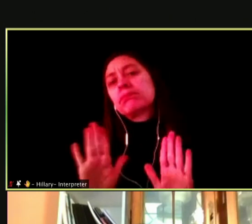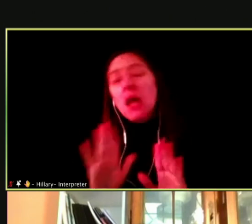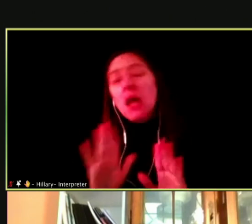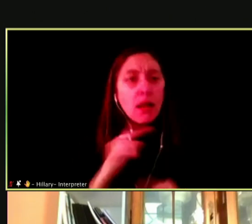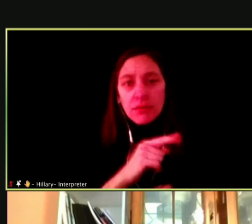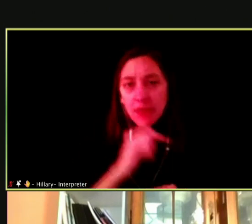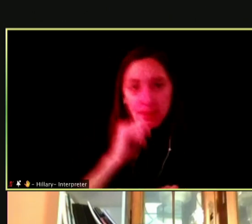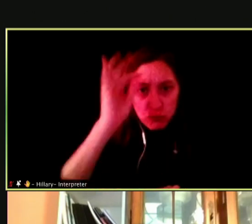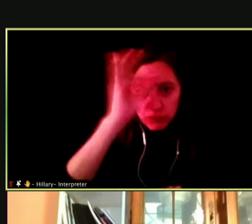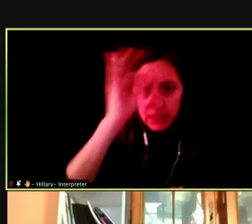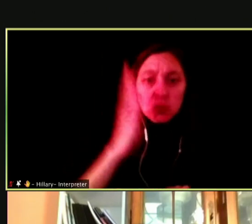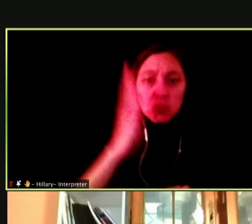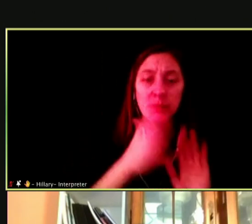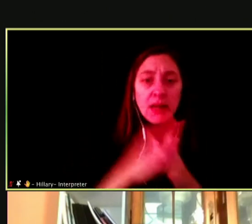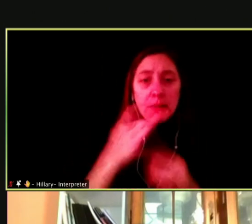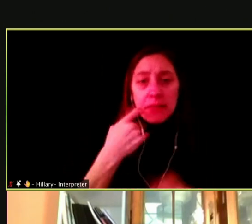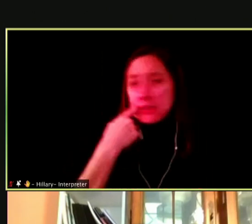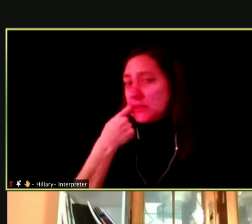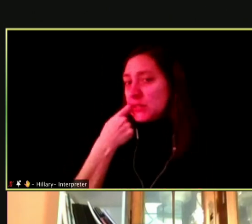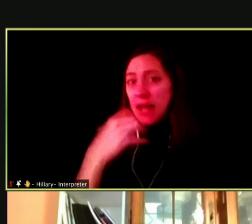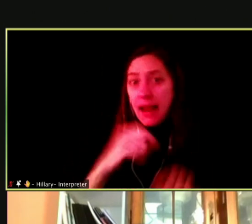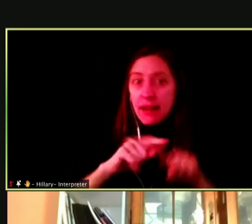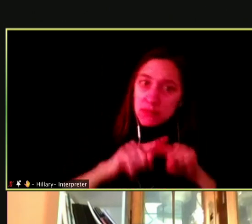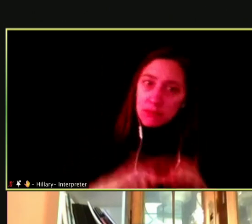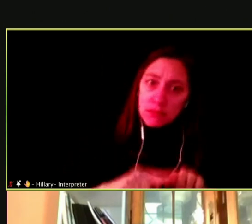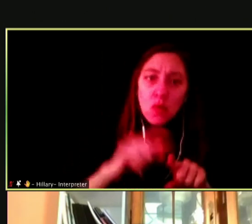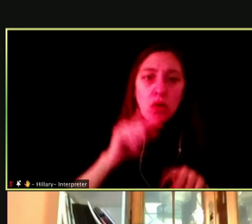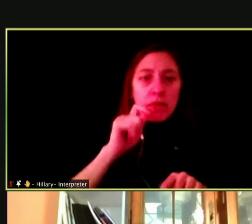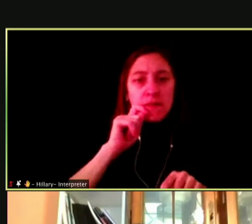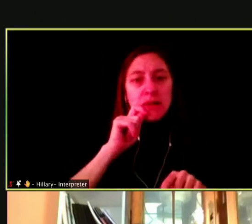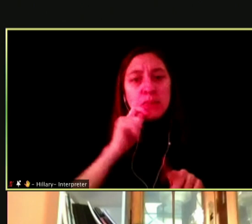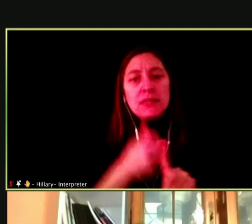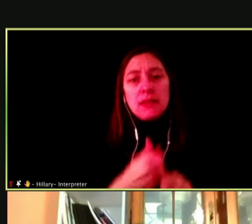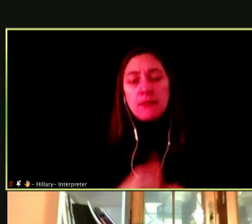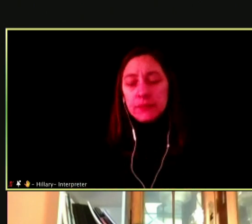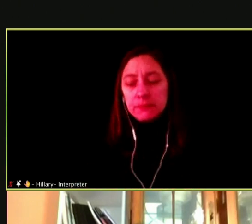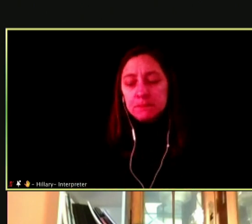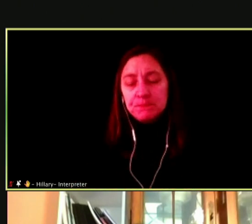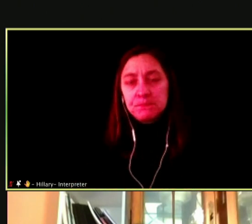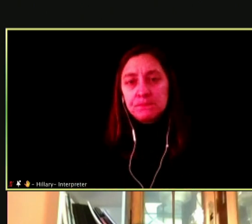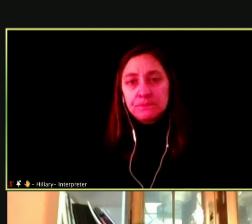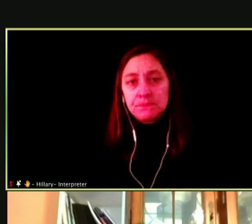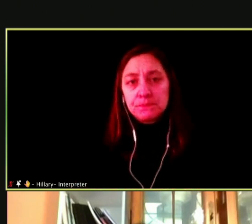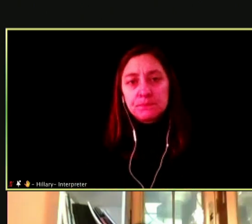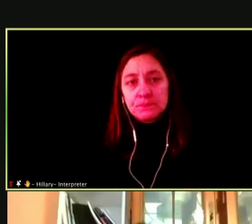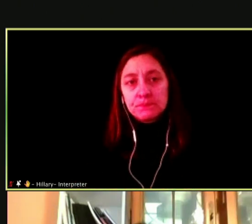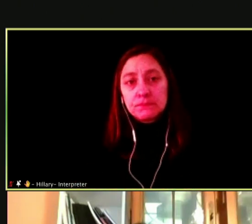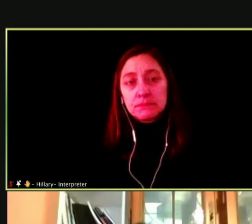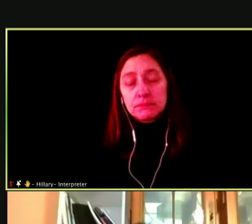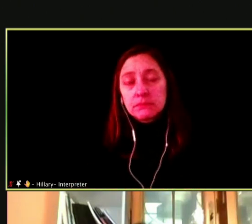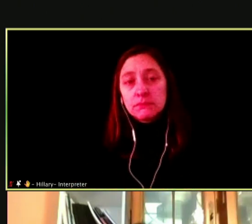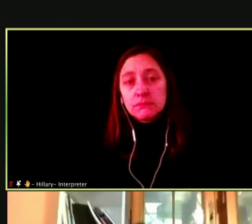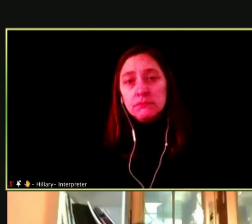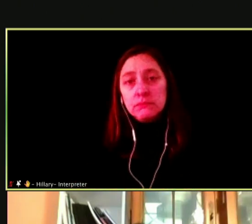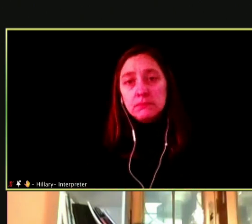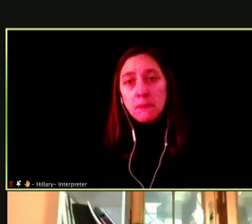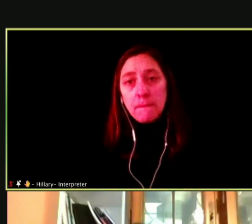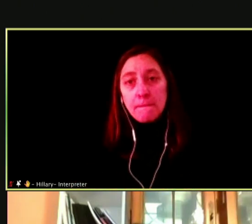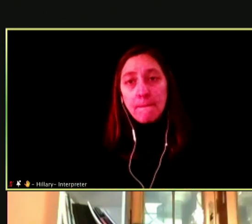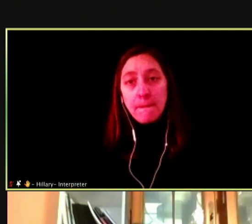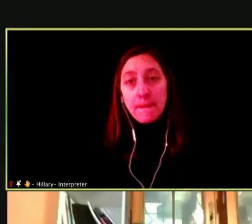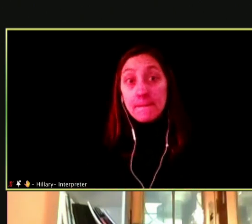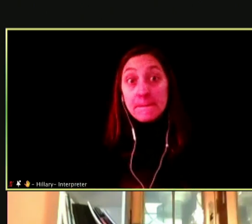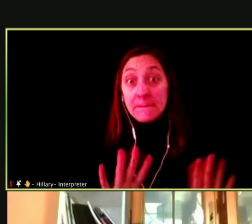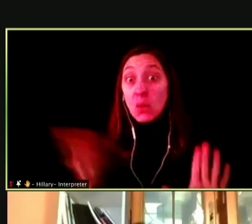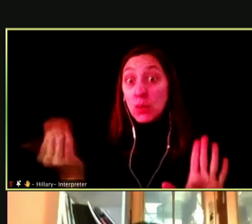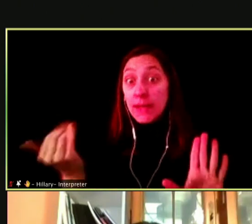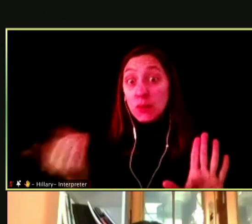RELIABLE ON THAT VAPE.